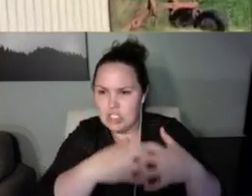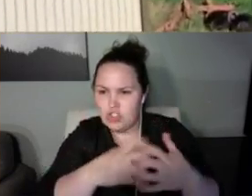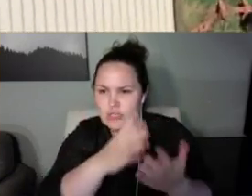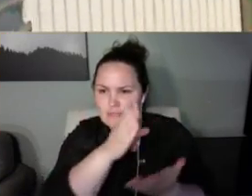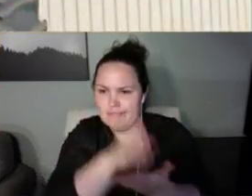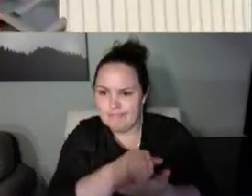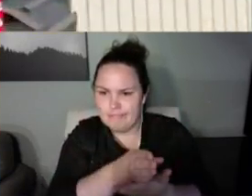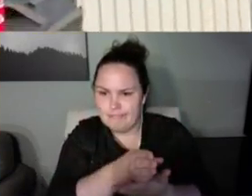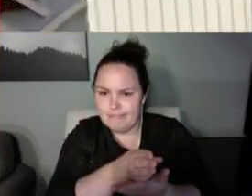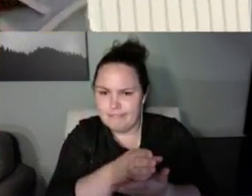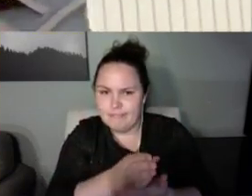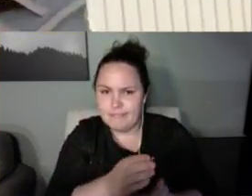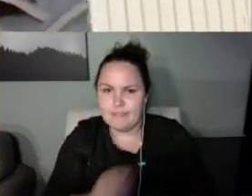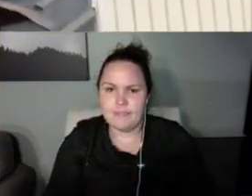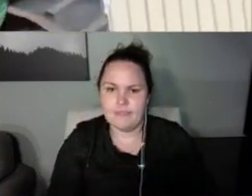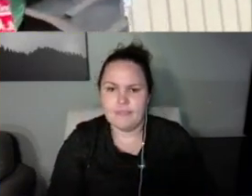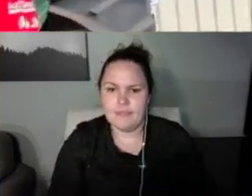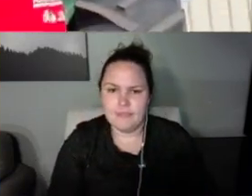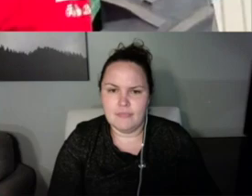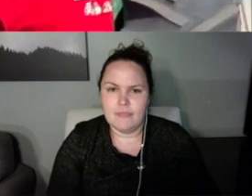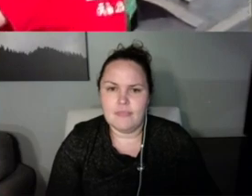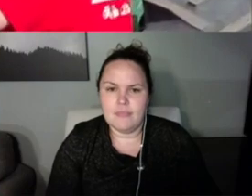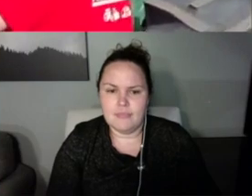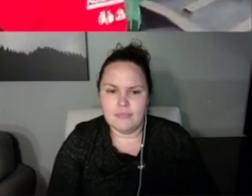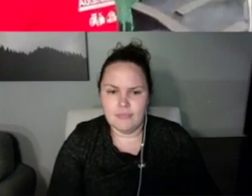Tyler: Am I ok? Tyler's mom: Yep come on.